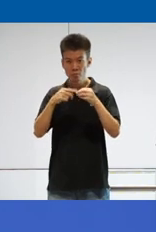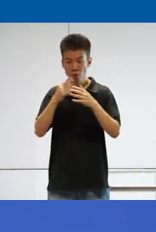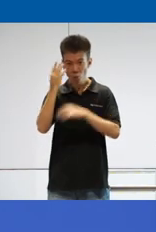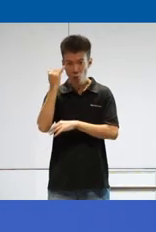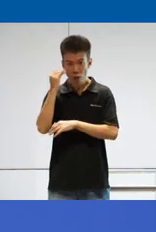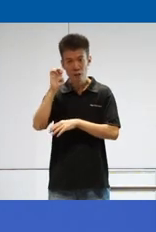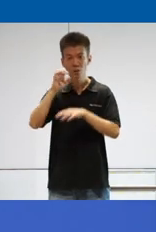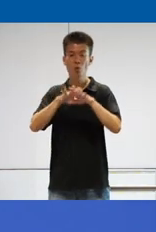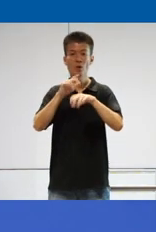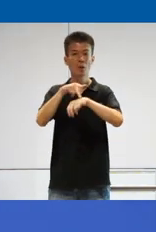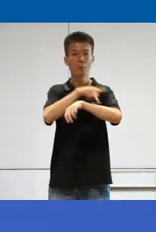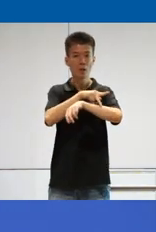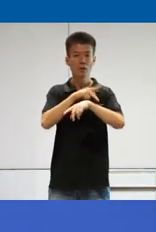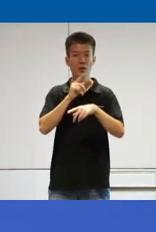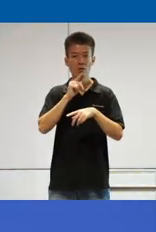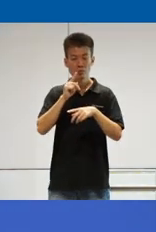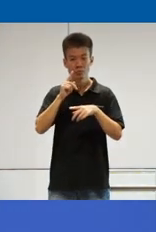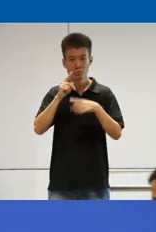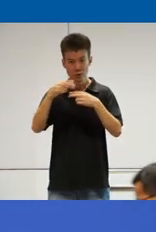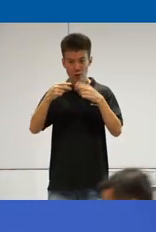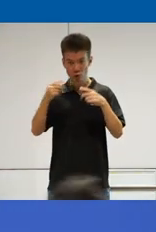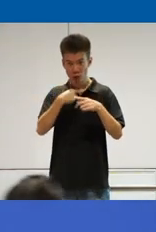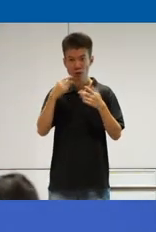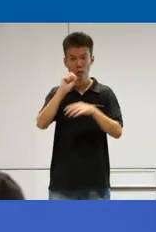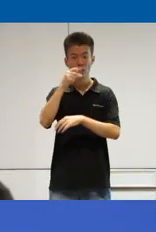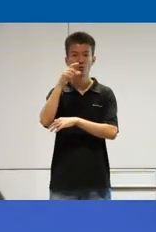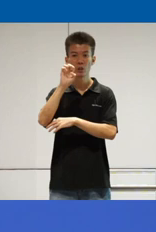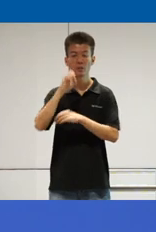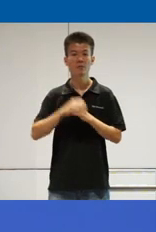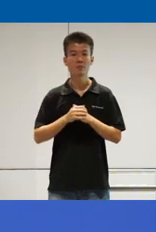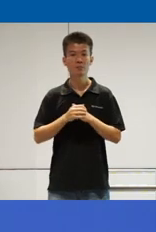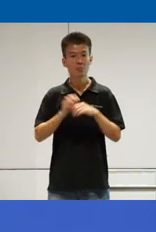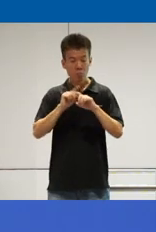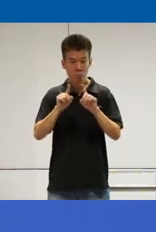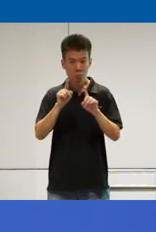he's on the panel especially his ties to us as sh um perhaps tell us a little bit about